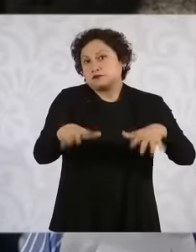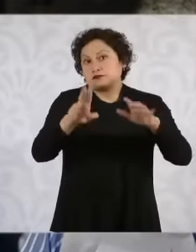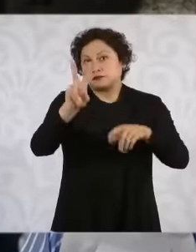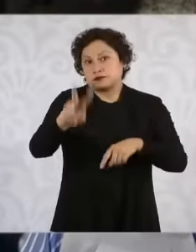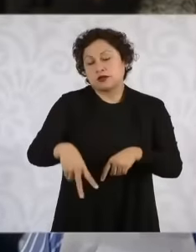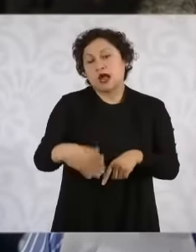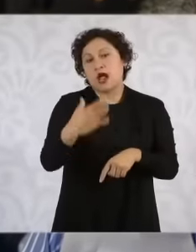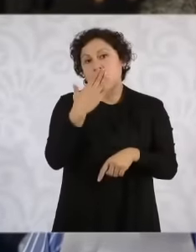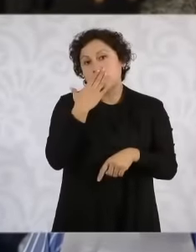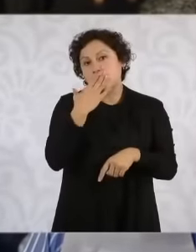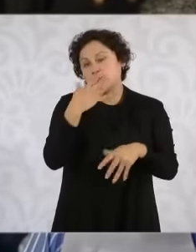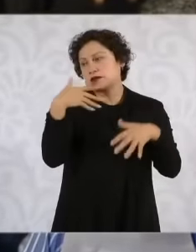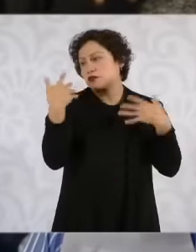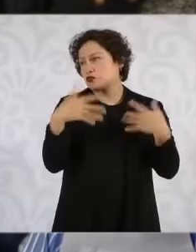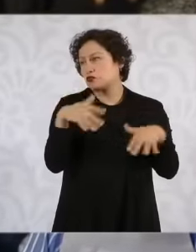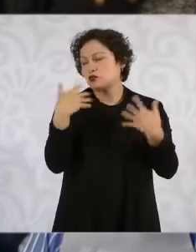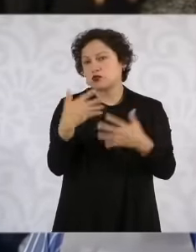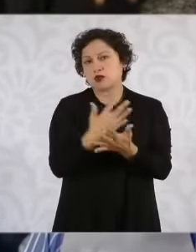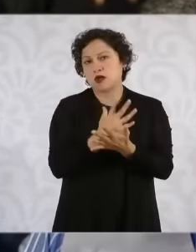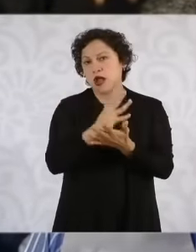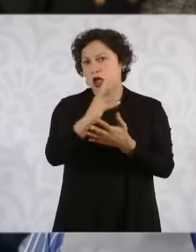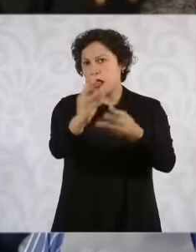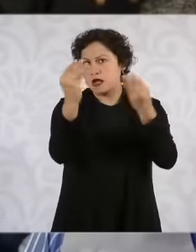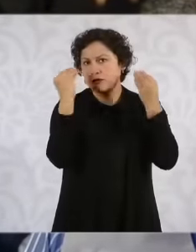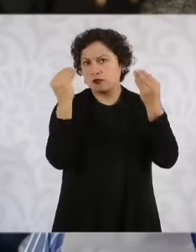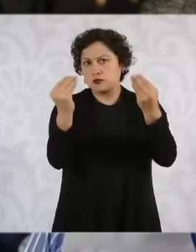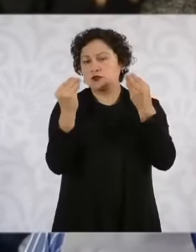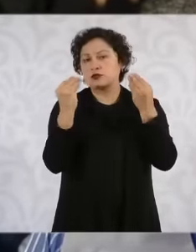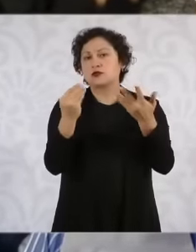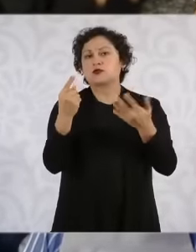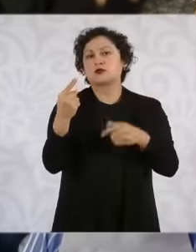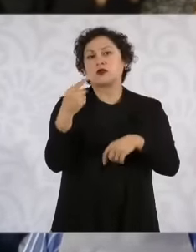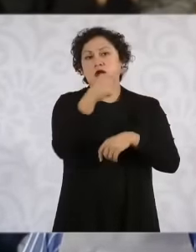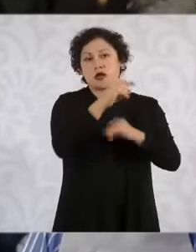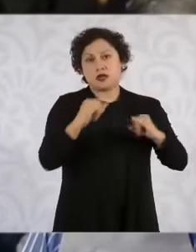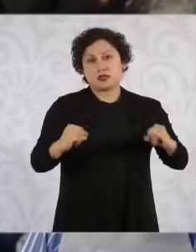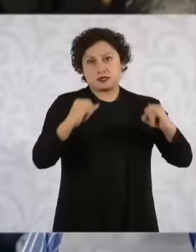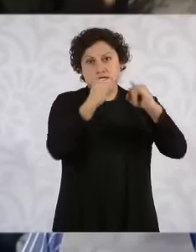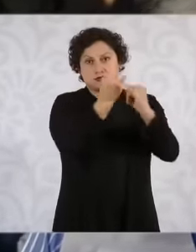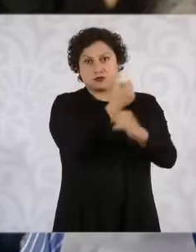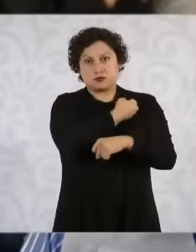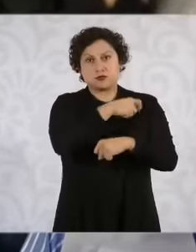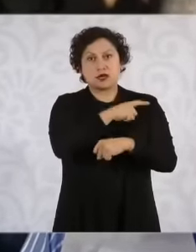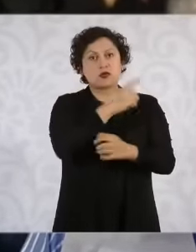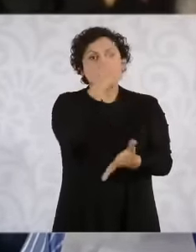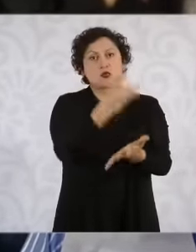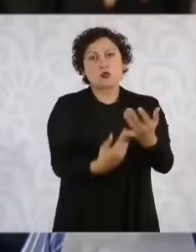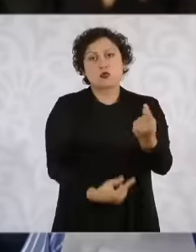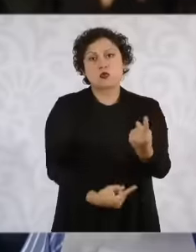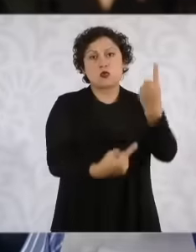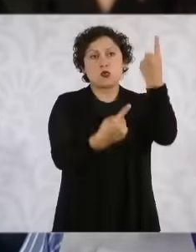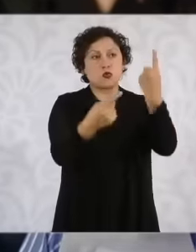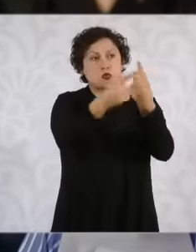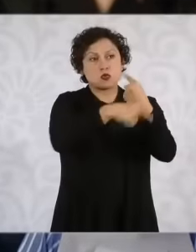there is only one department of the health sector that serves aa young people who I know take drugs and that